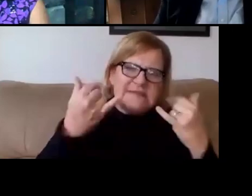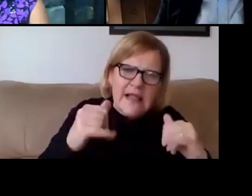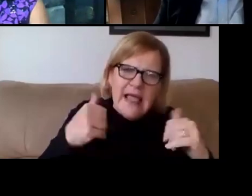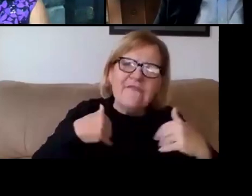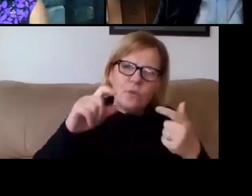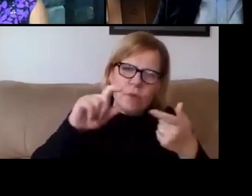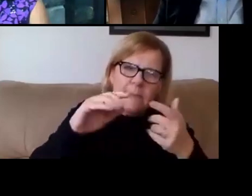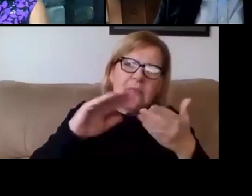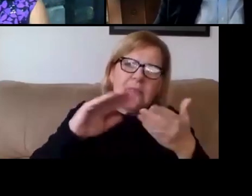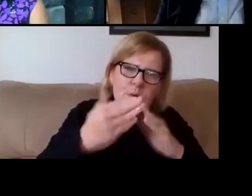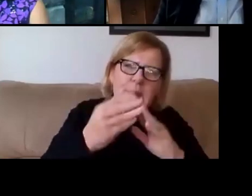at the same time.